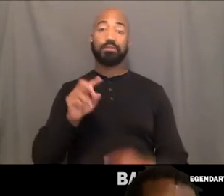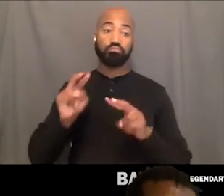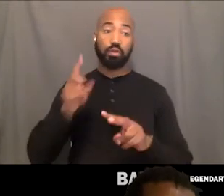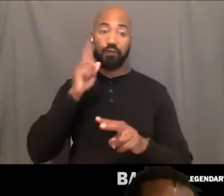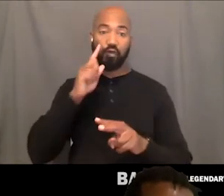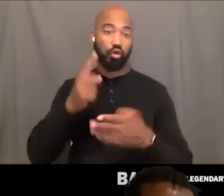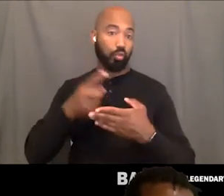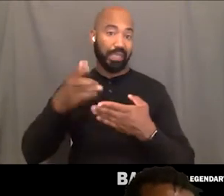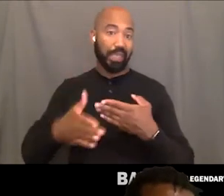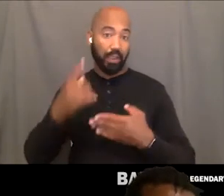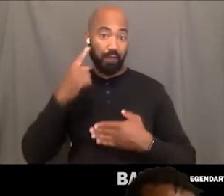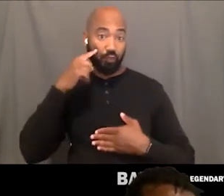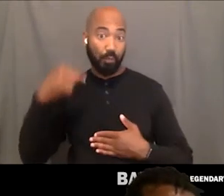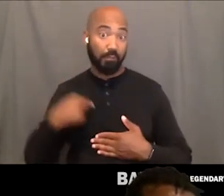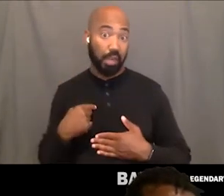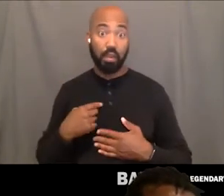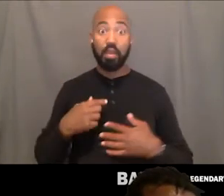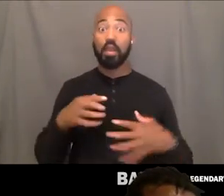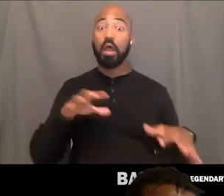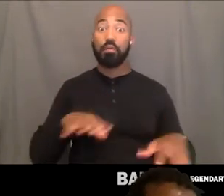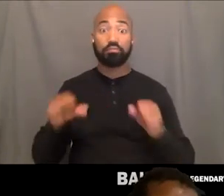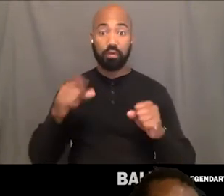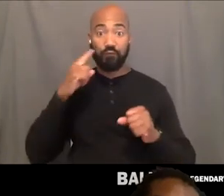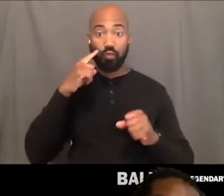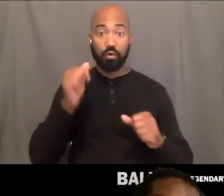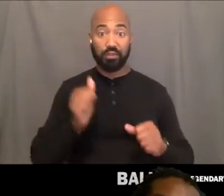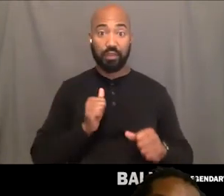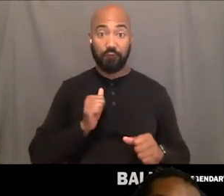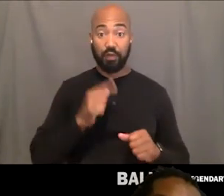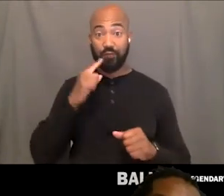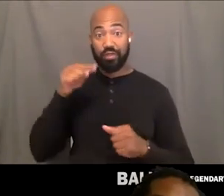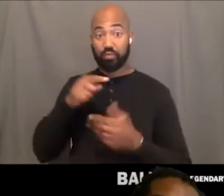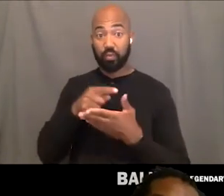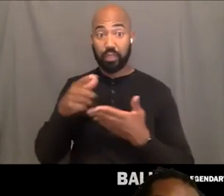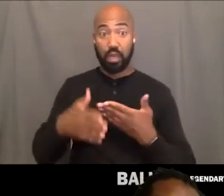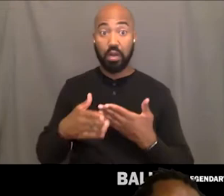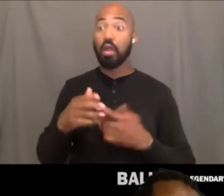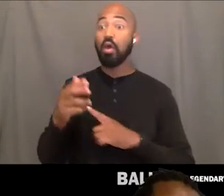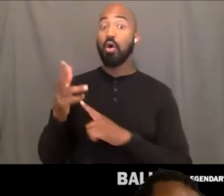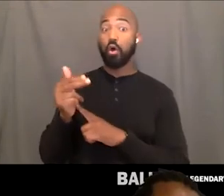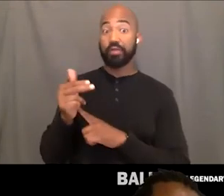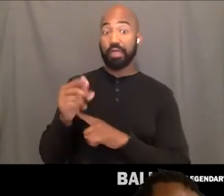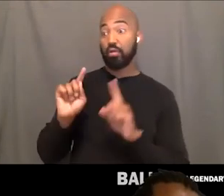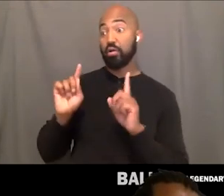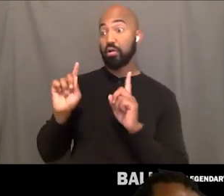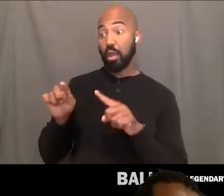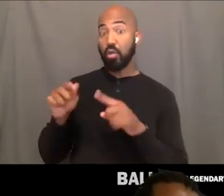like this weekend I'm taking the weekend for me. I'm getting me a hotel, I'm gonna have me a spa day.